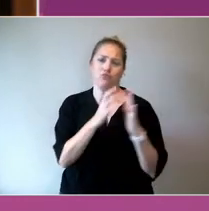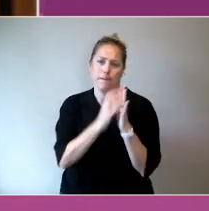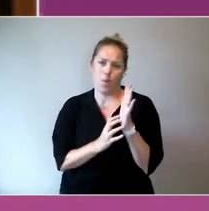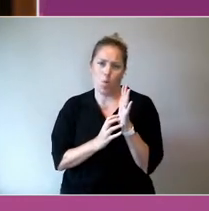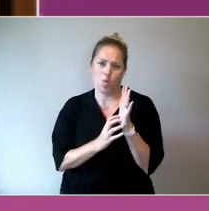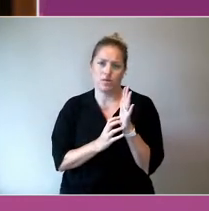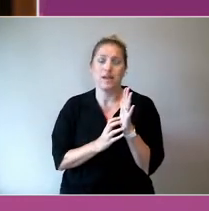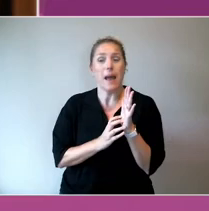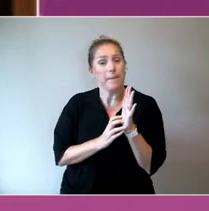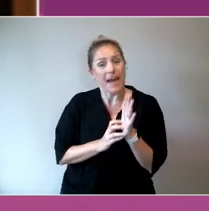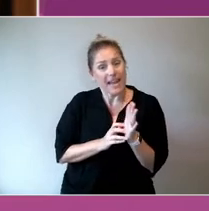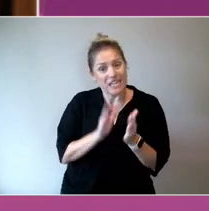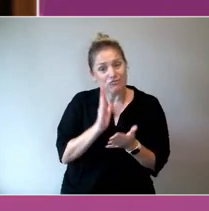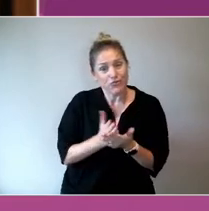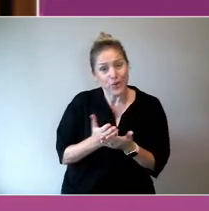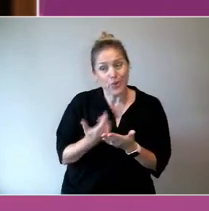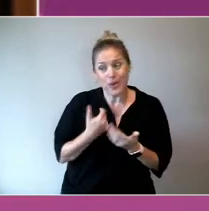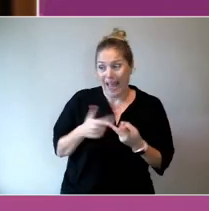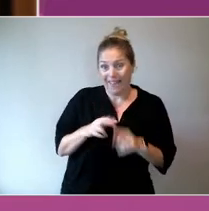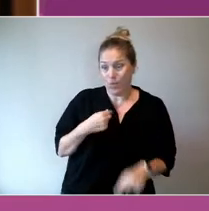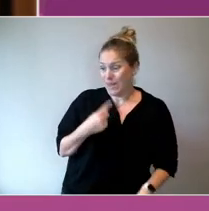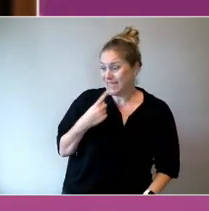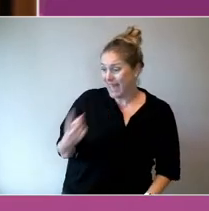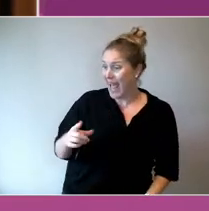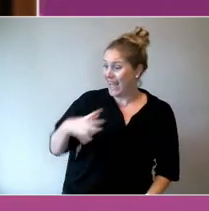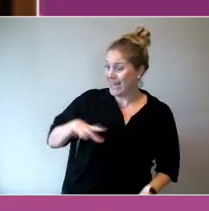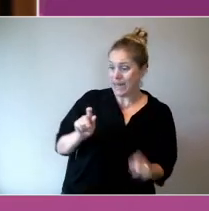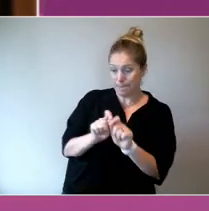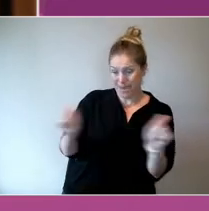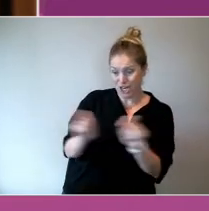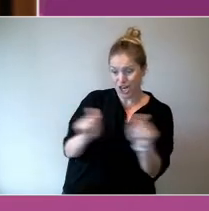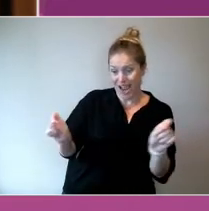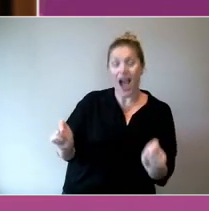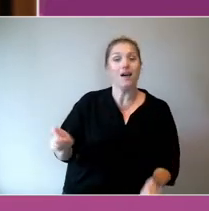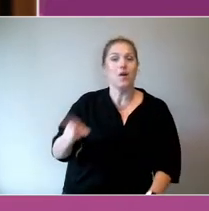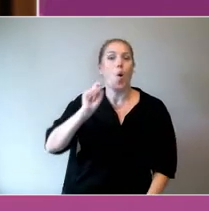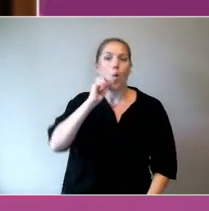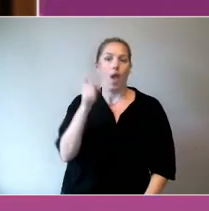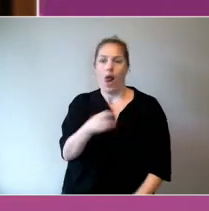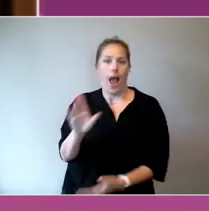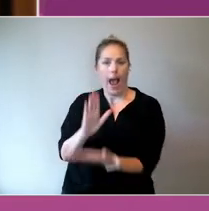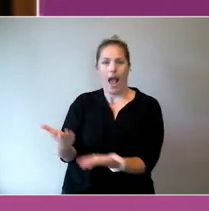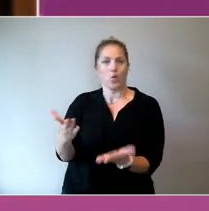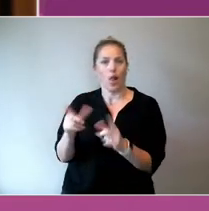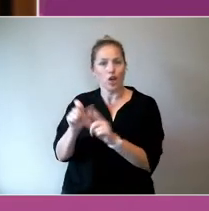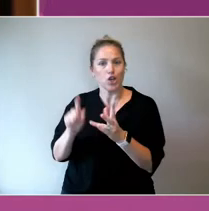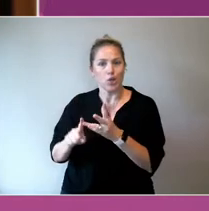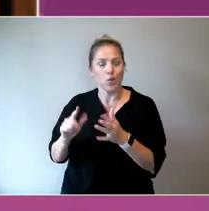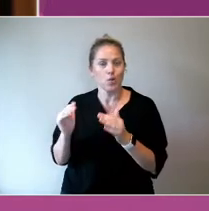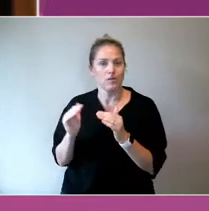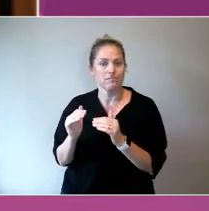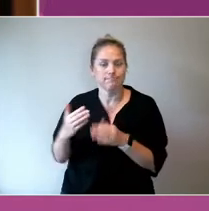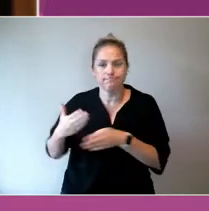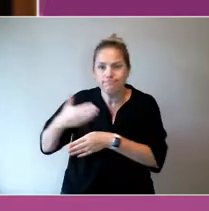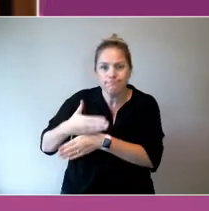There's way of building accountability and supporting and fostering the kind of collaboration